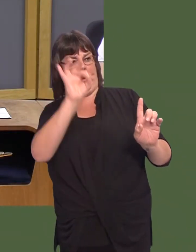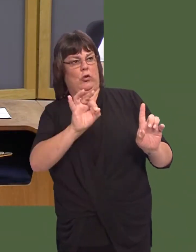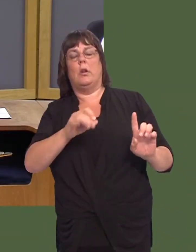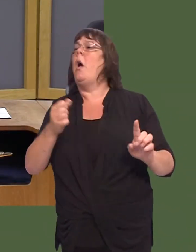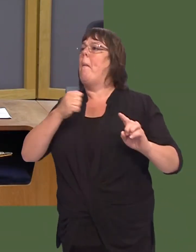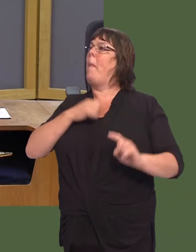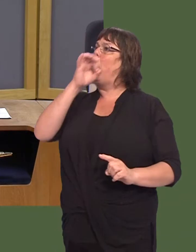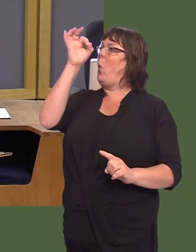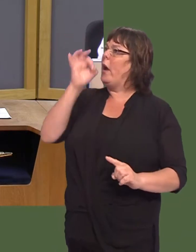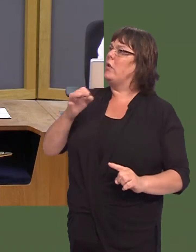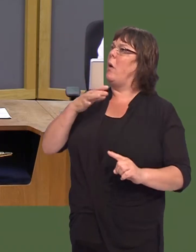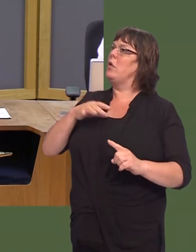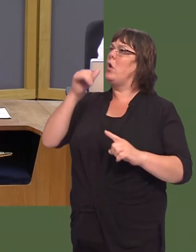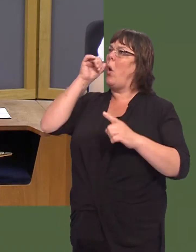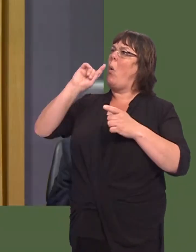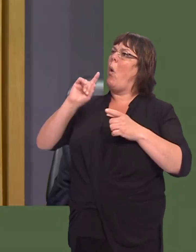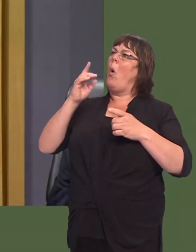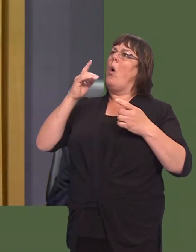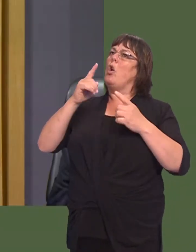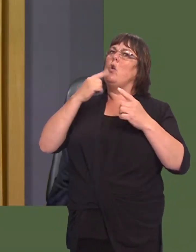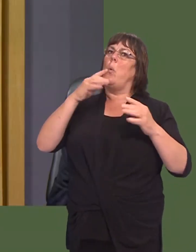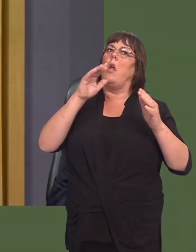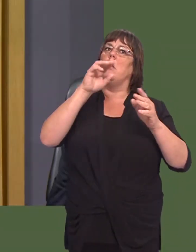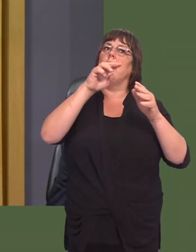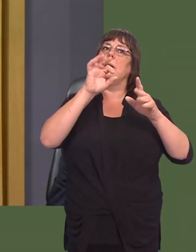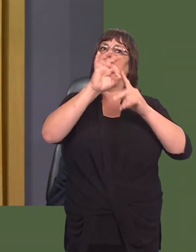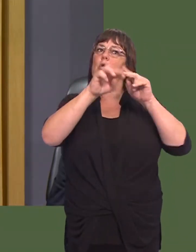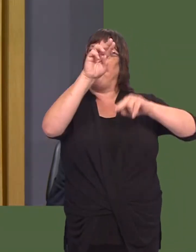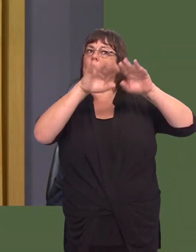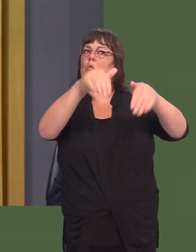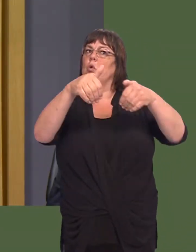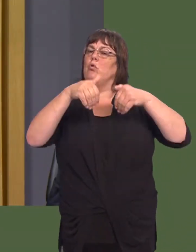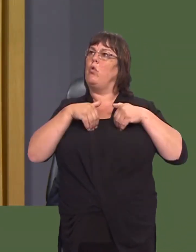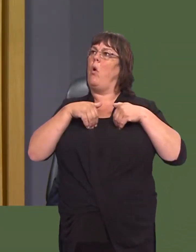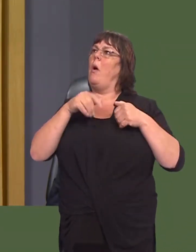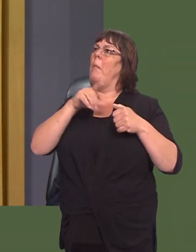Janet Finch-Saunders: Right. My question is: at what point do you believe that you will withdraw special measures, believing